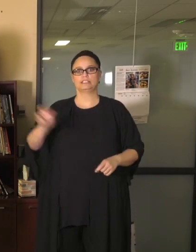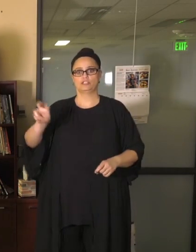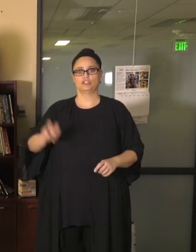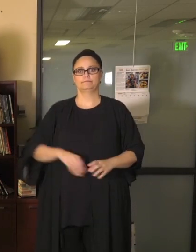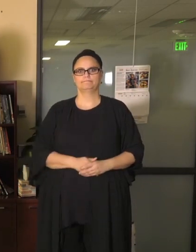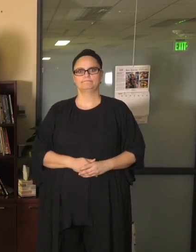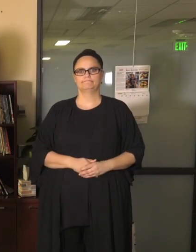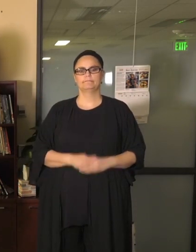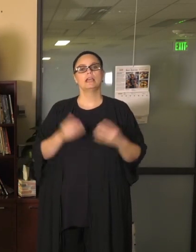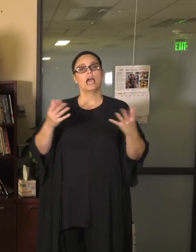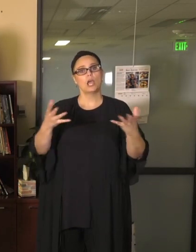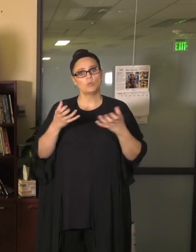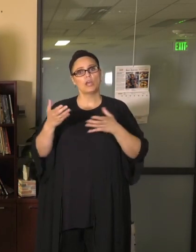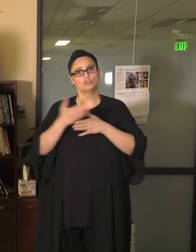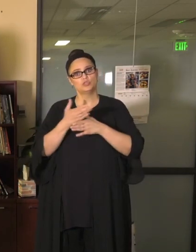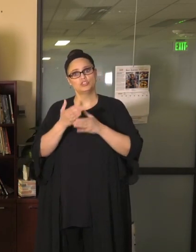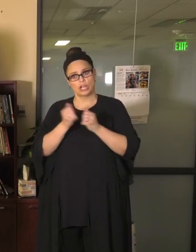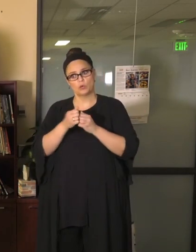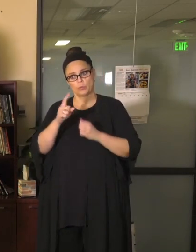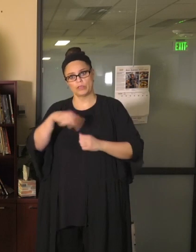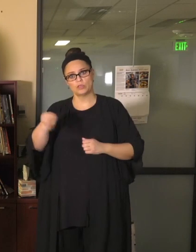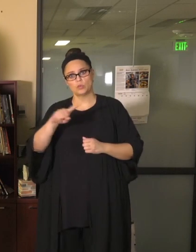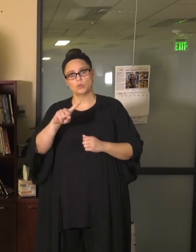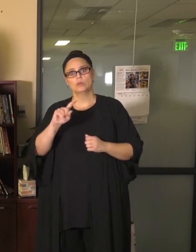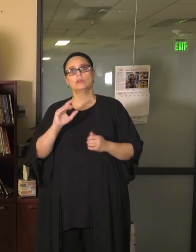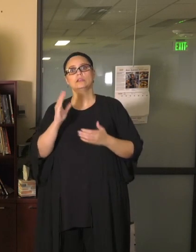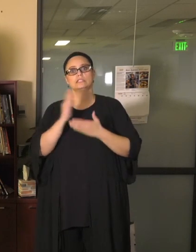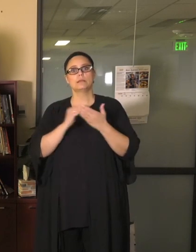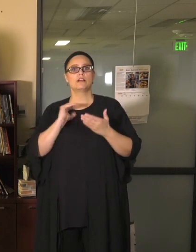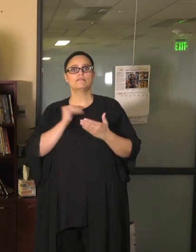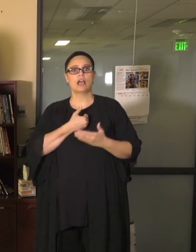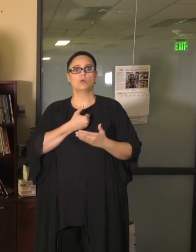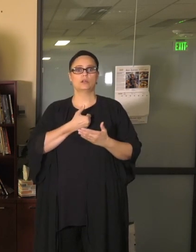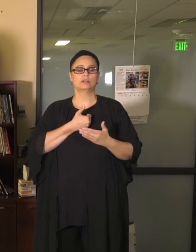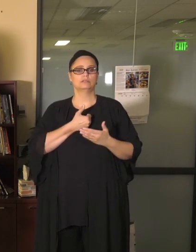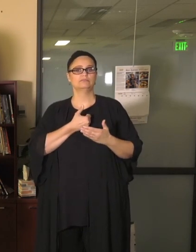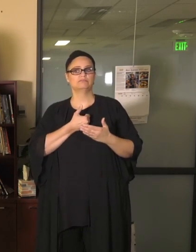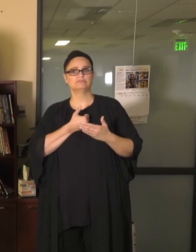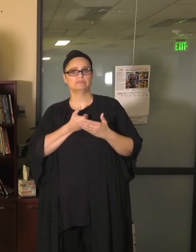I want to share with you, for a moment, some of the highlights of Distance Learning 2.0, something that we've branded as